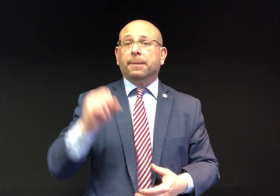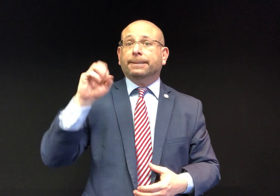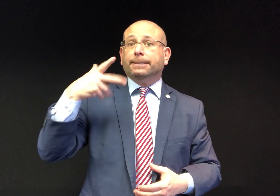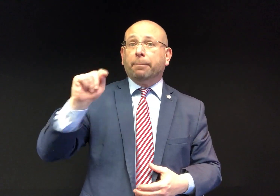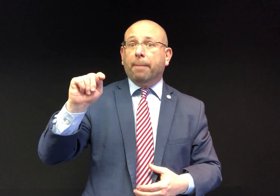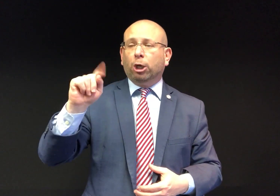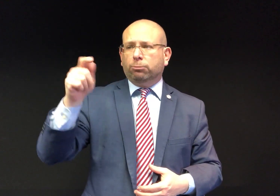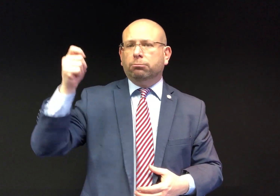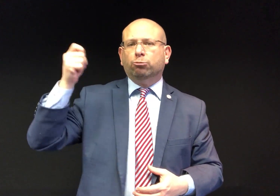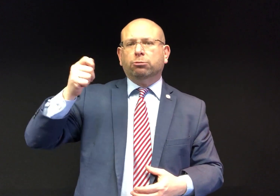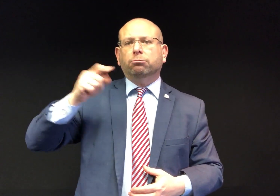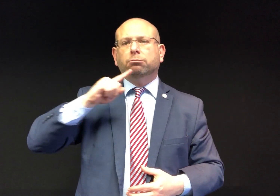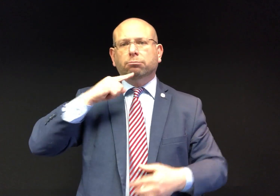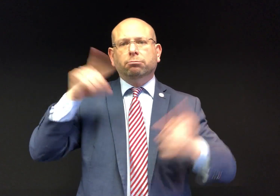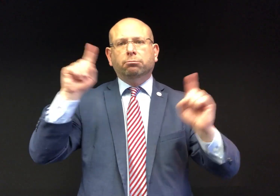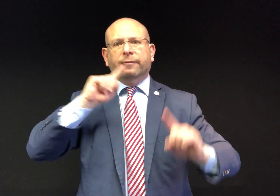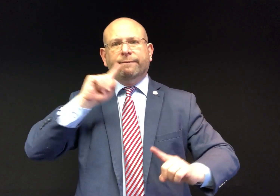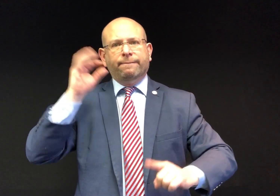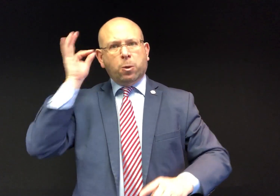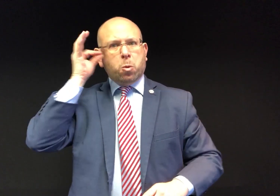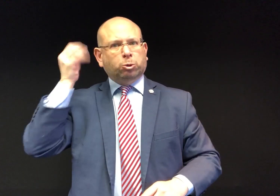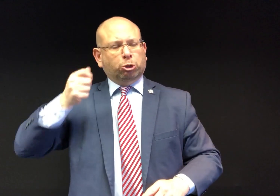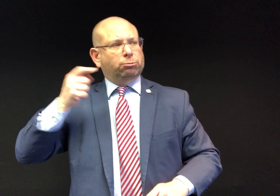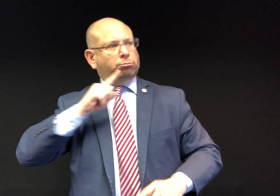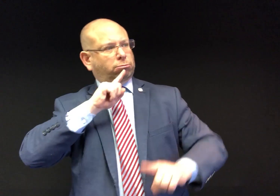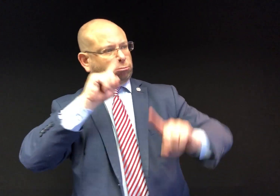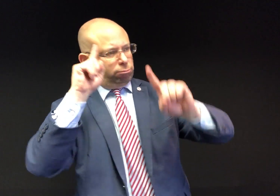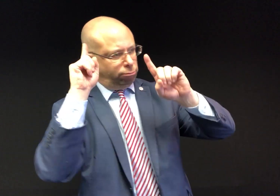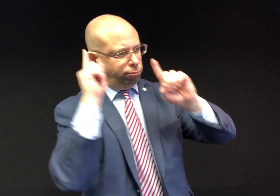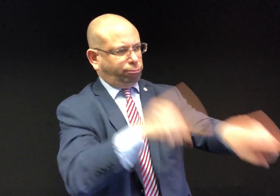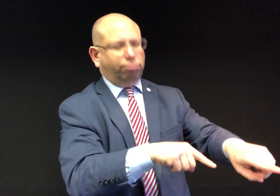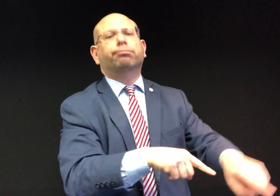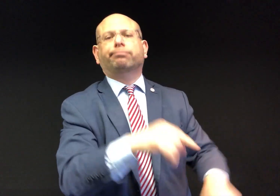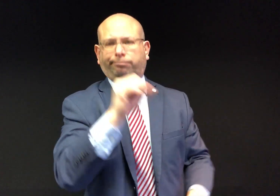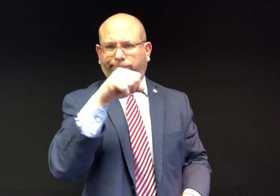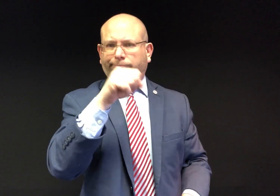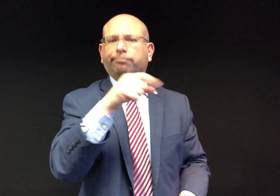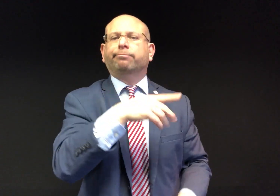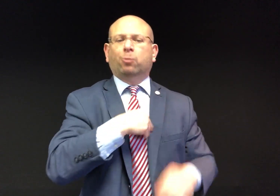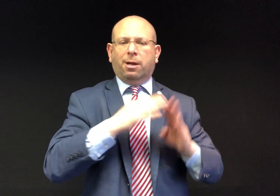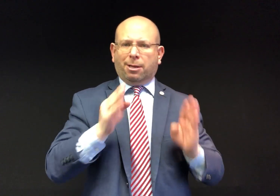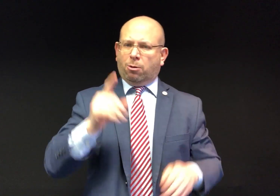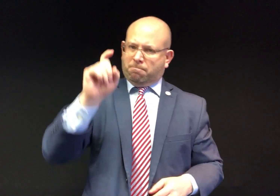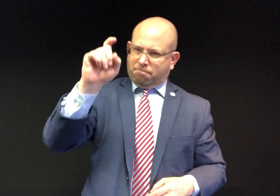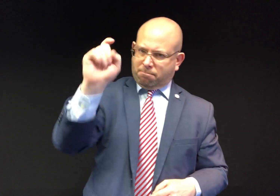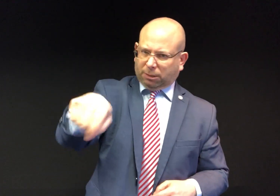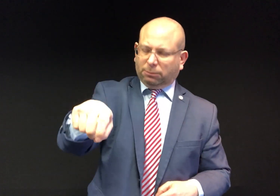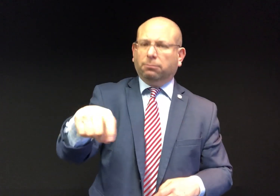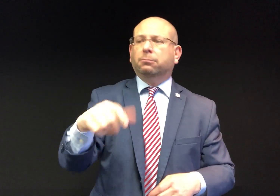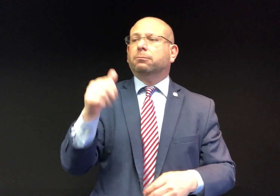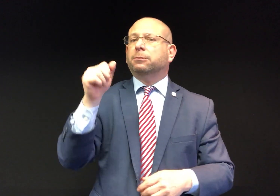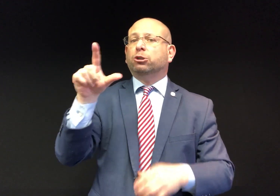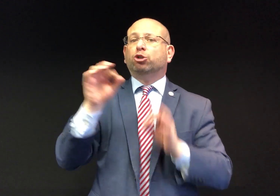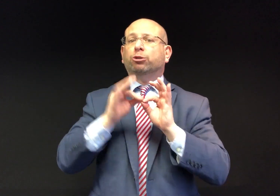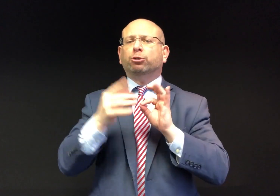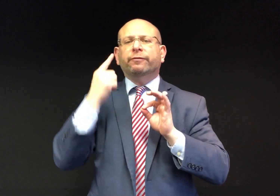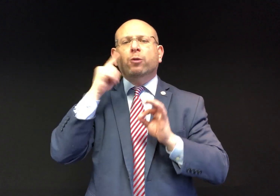In September, a judge ordered that the White House begin providing an ASL interpreter by October 1, 2020